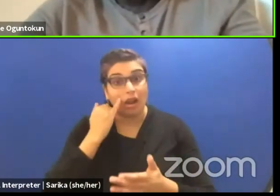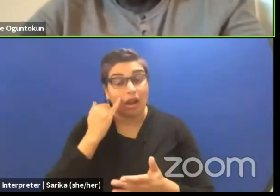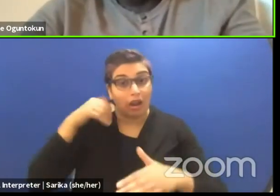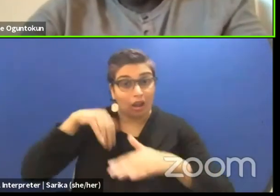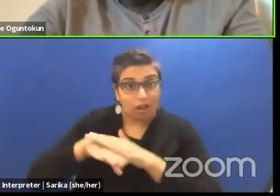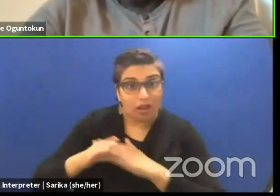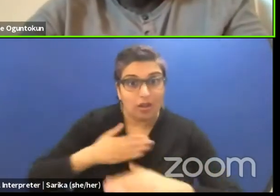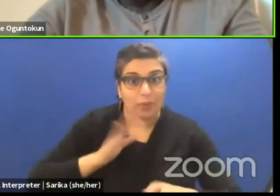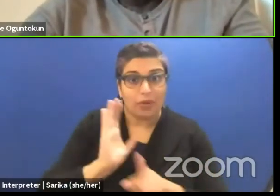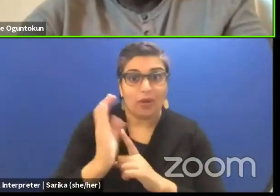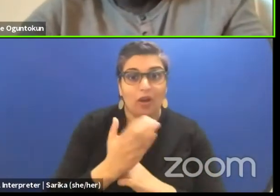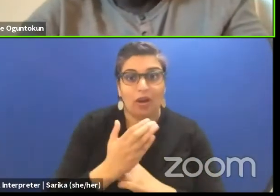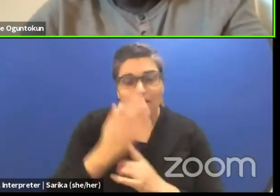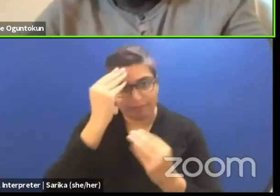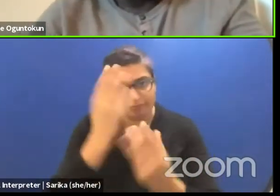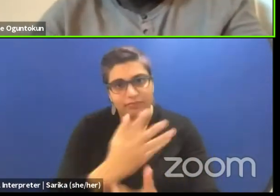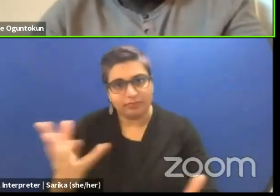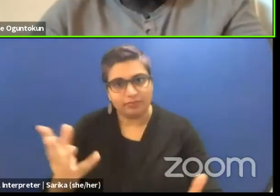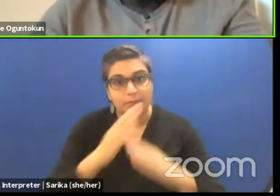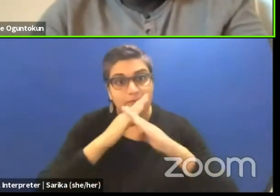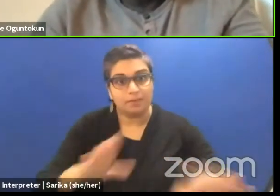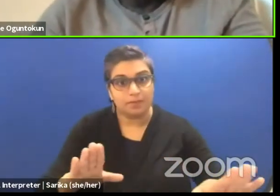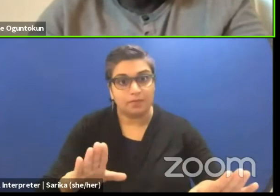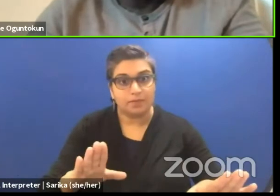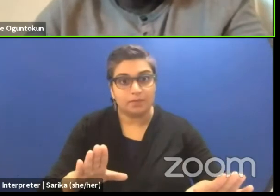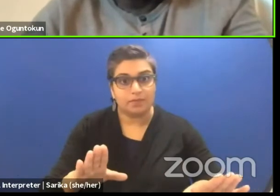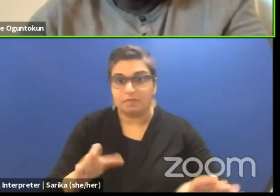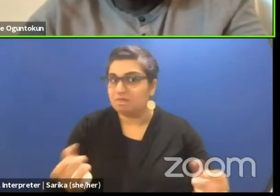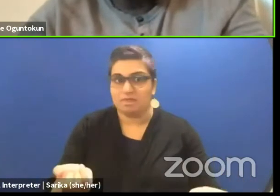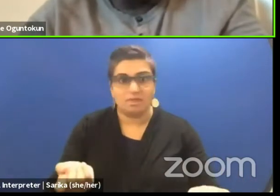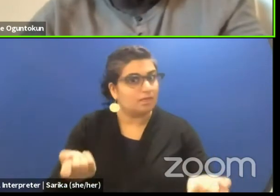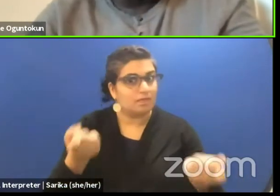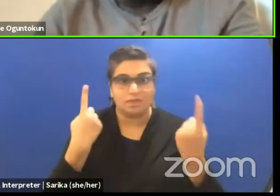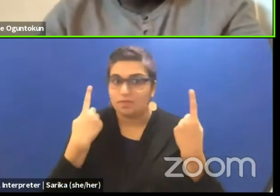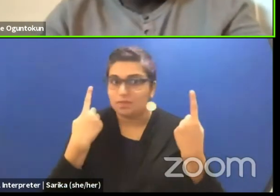I will tell you, child, be silent, you have no understanding of what's going on here.